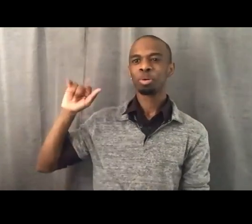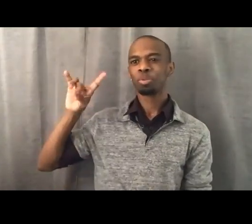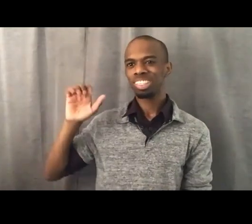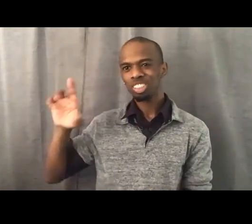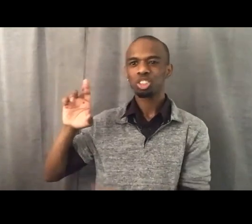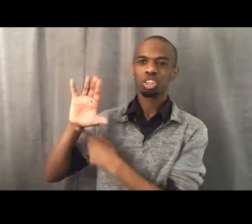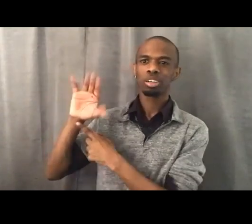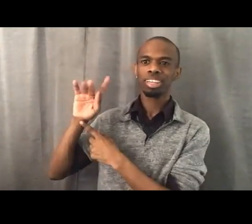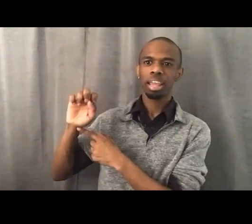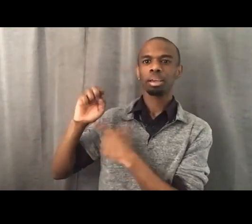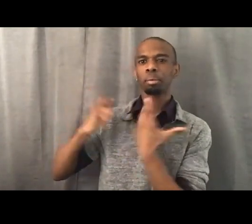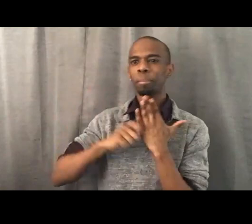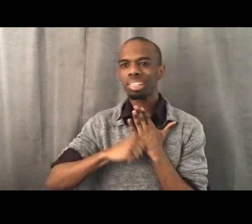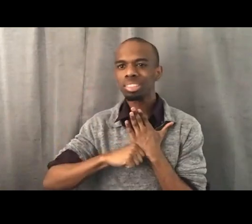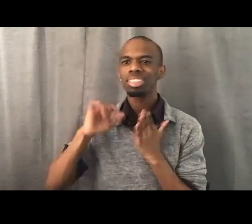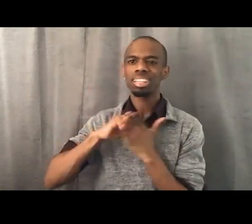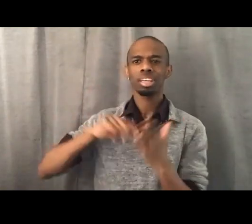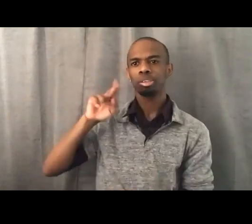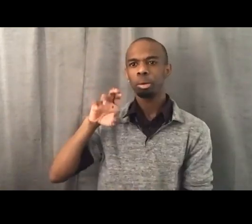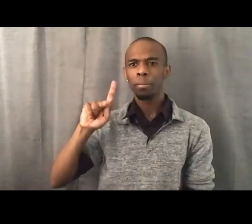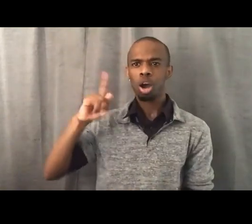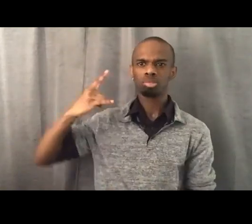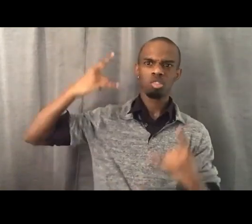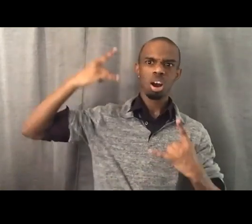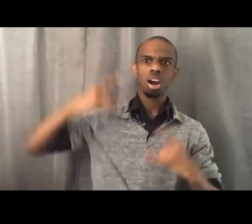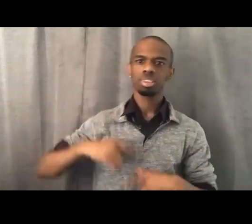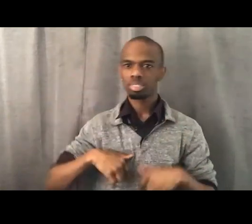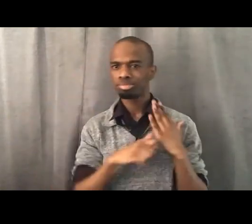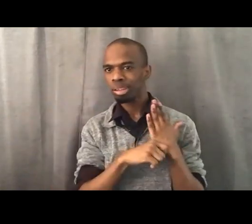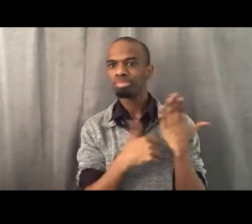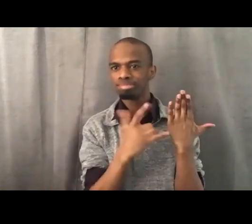And they did an interview with me